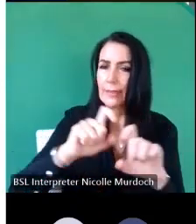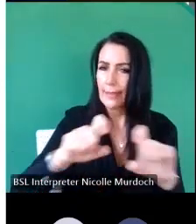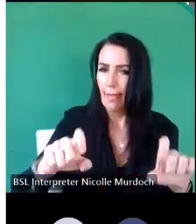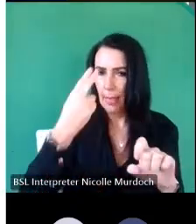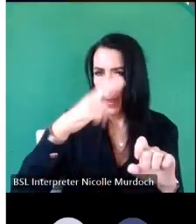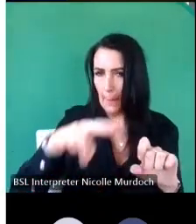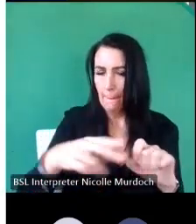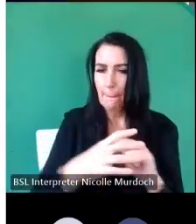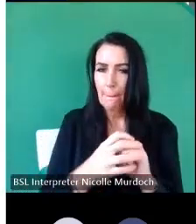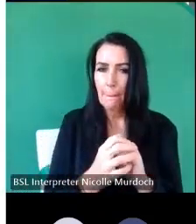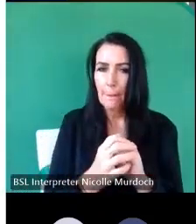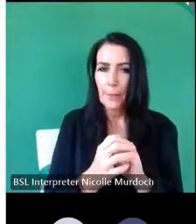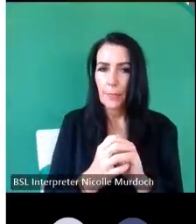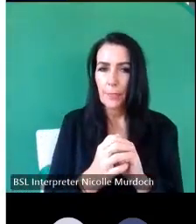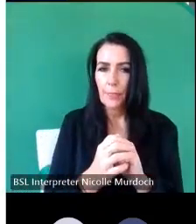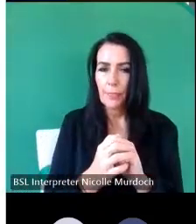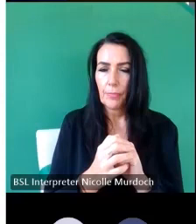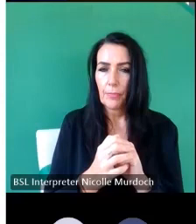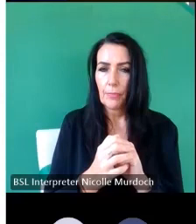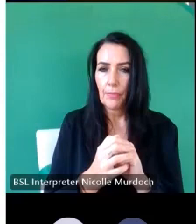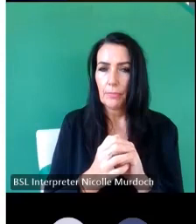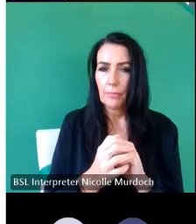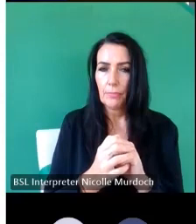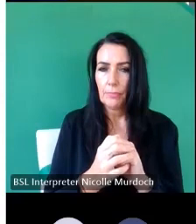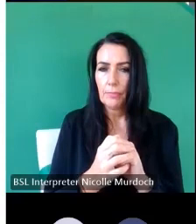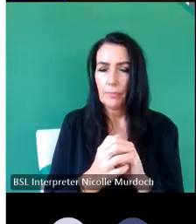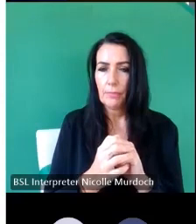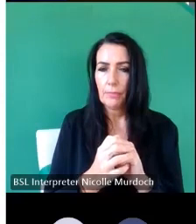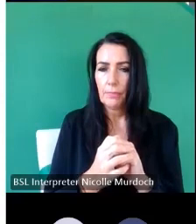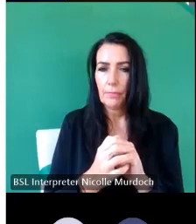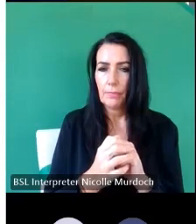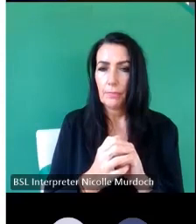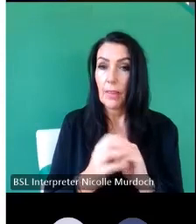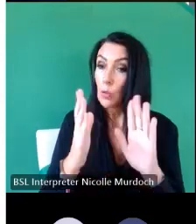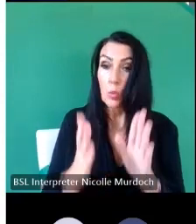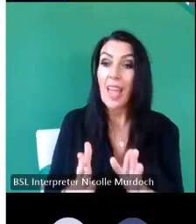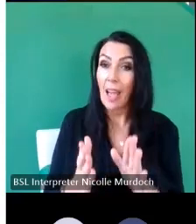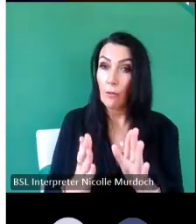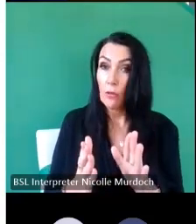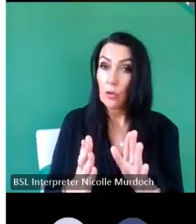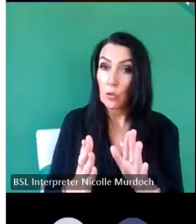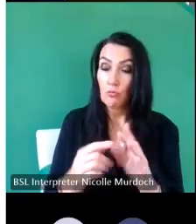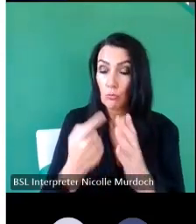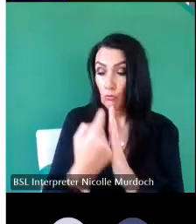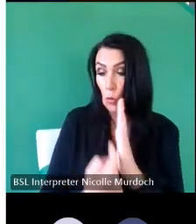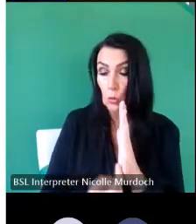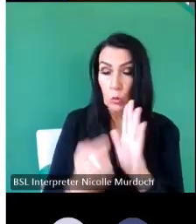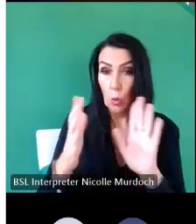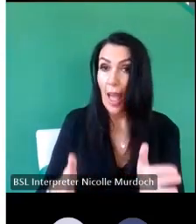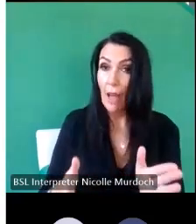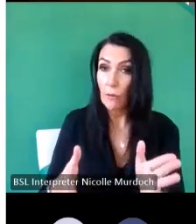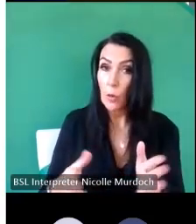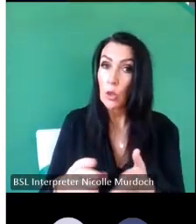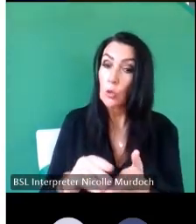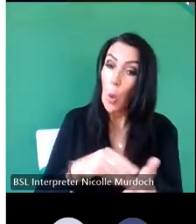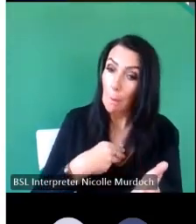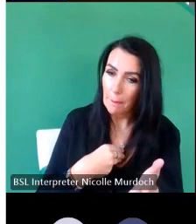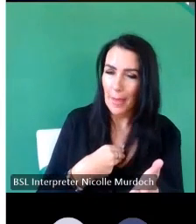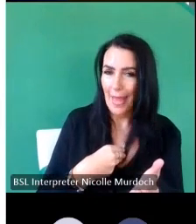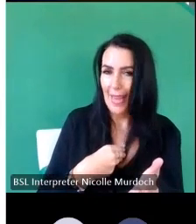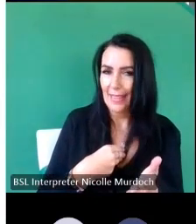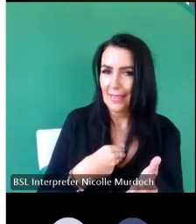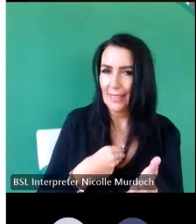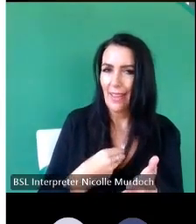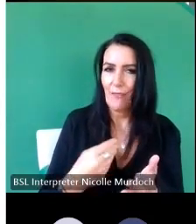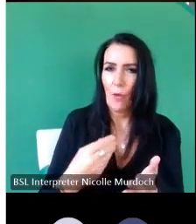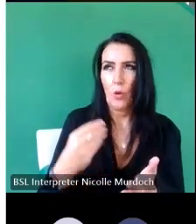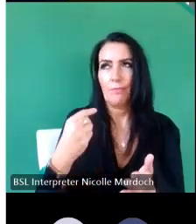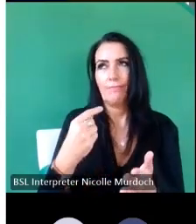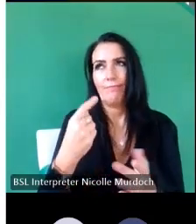put a mark on is no longer essential because people aren't paid on a day rate uh the more